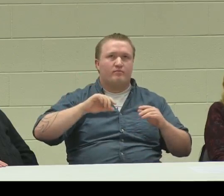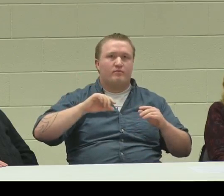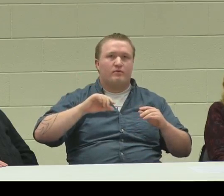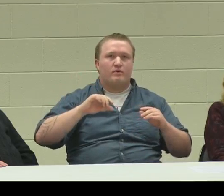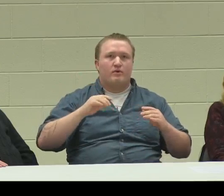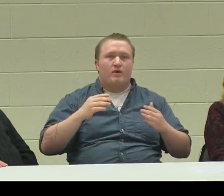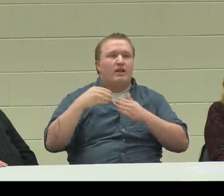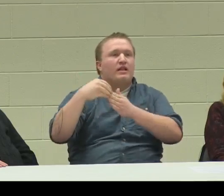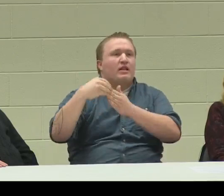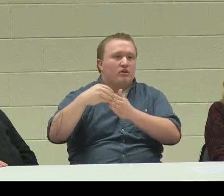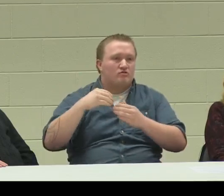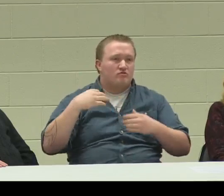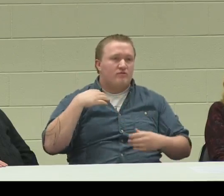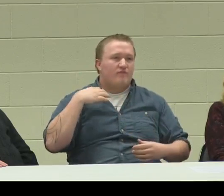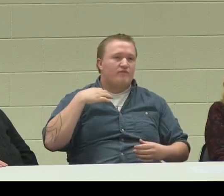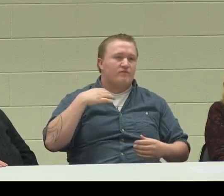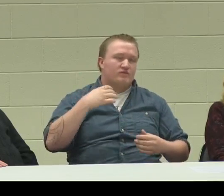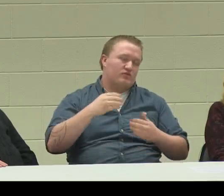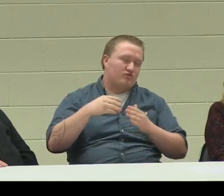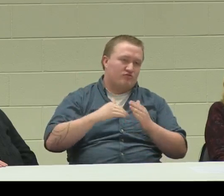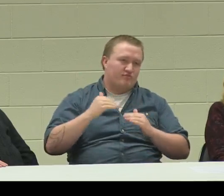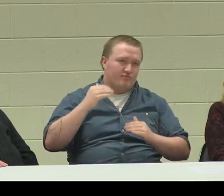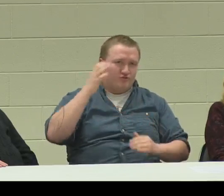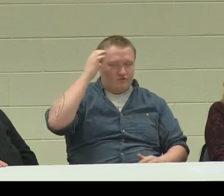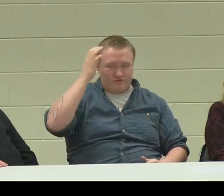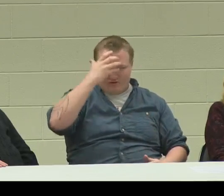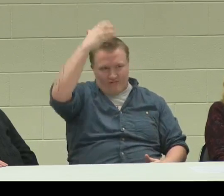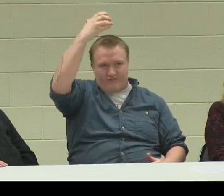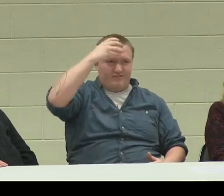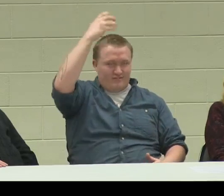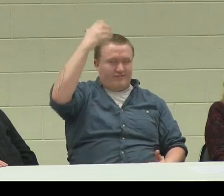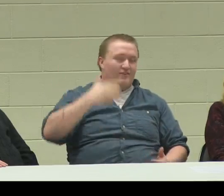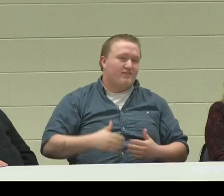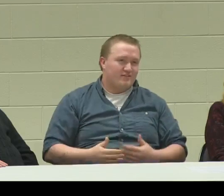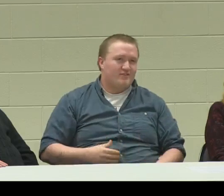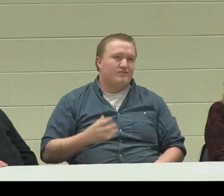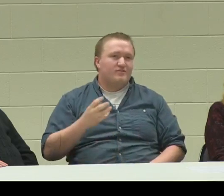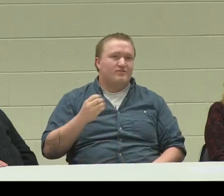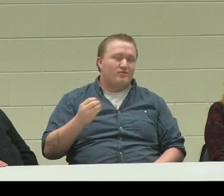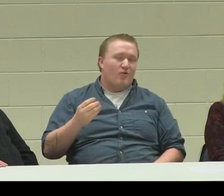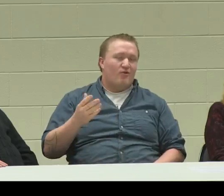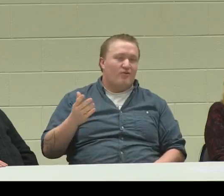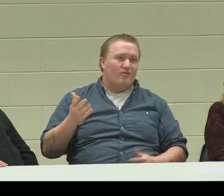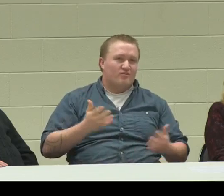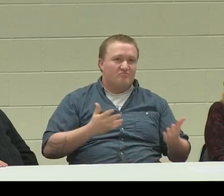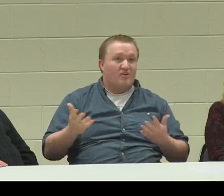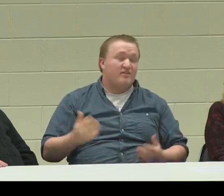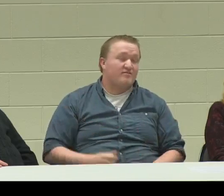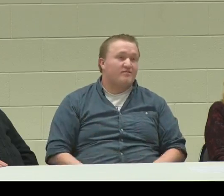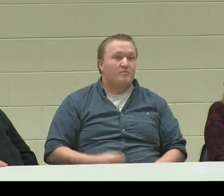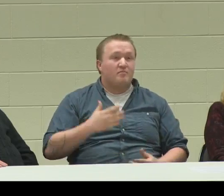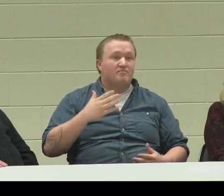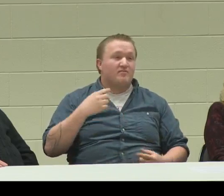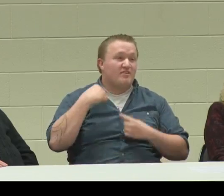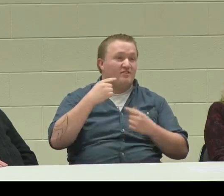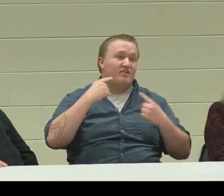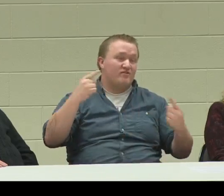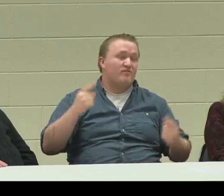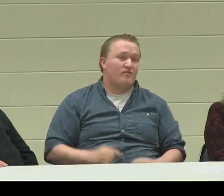the fourth lead chef, fourth lead chef.